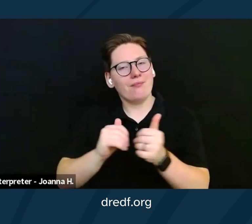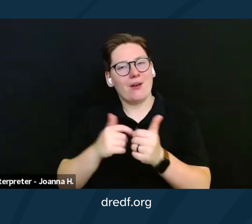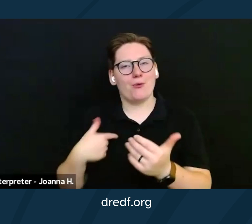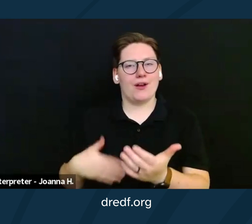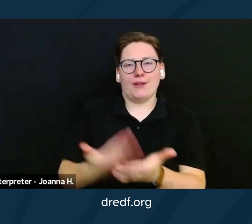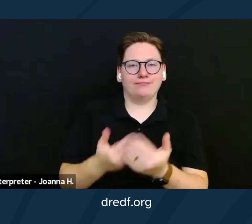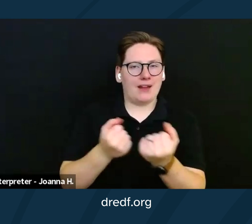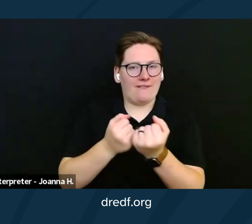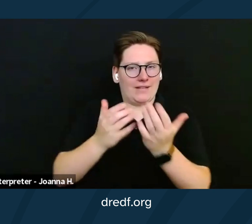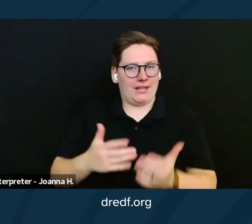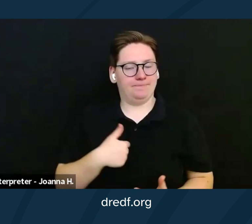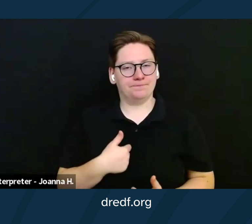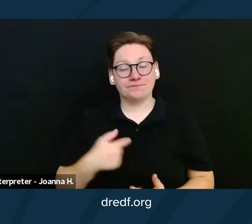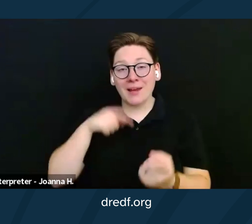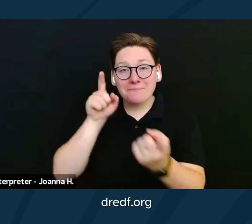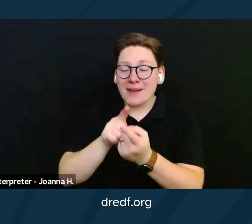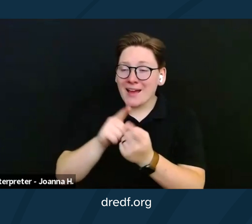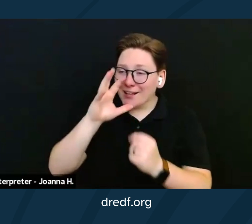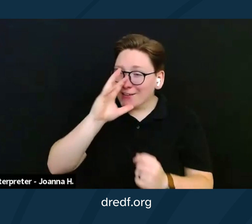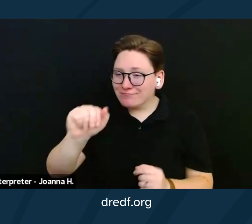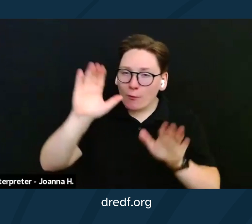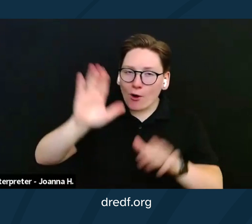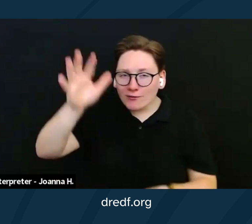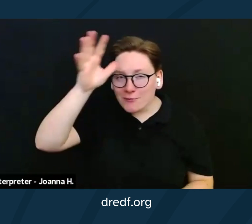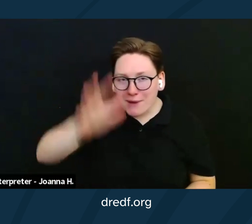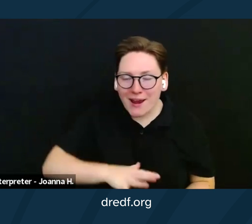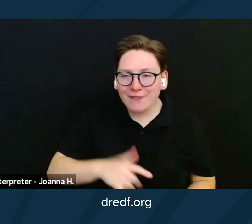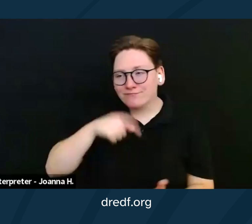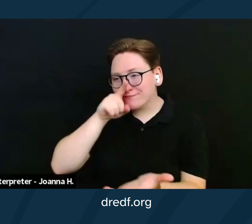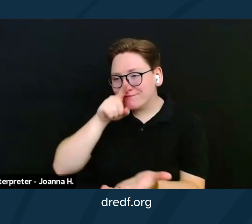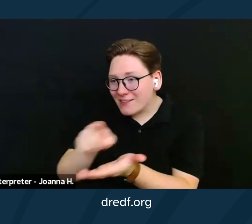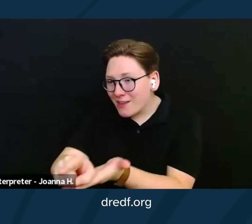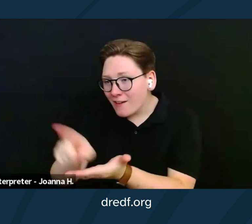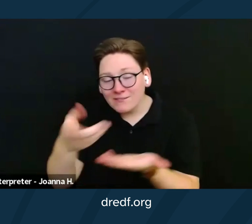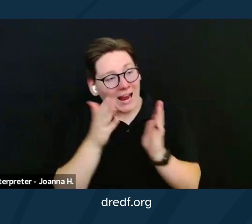I met a wonderful man, fell in love, he asked me to marry him, I said yes.